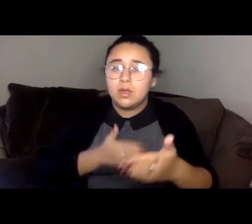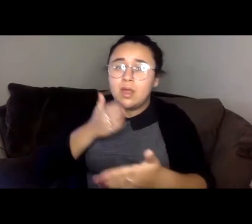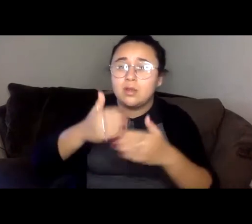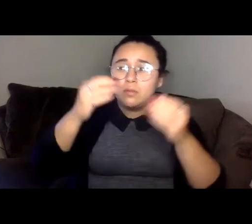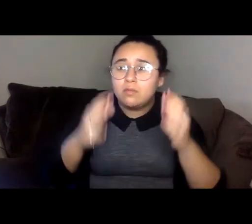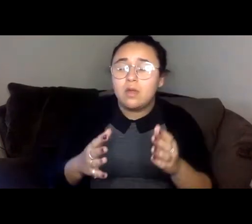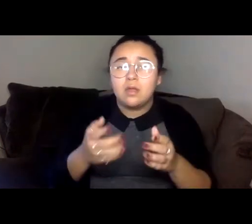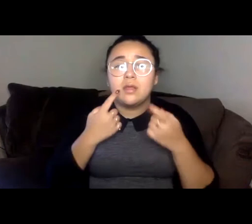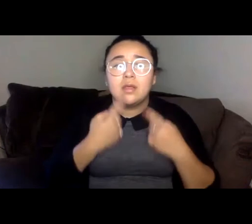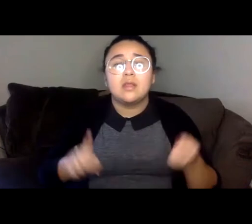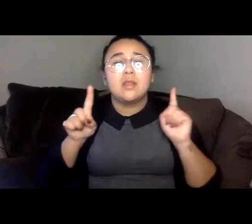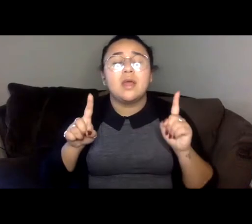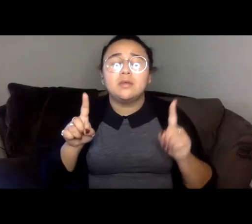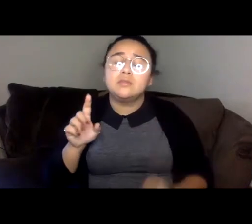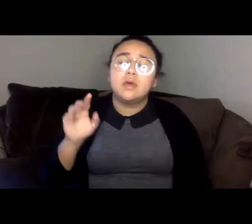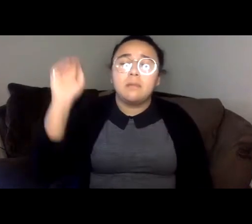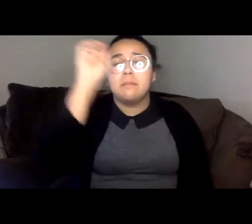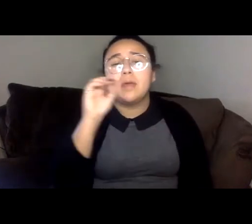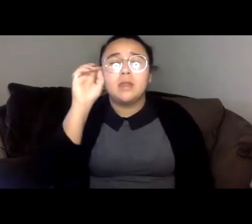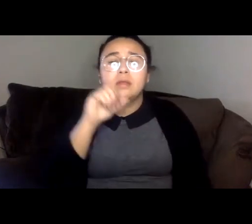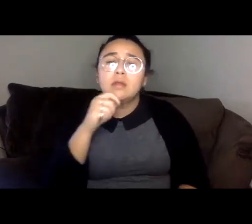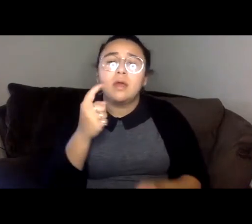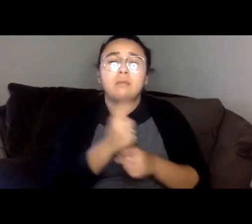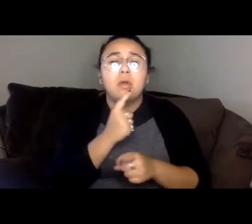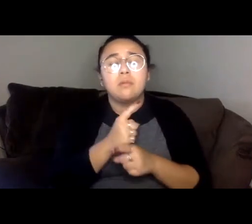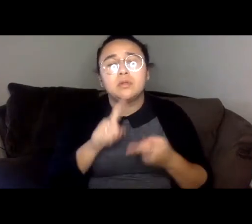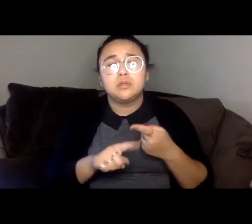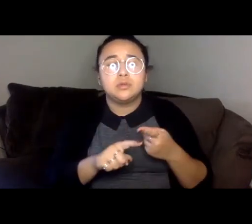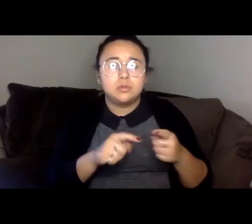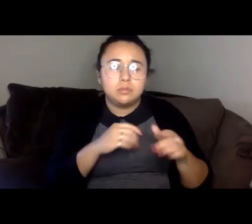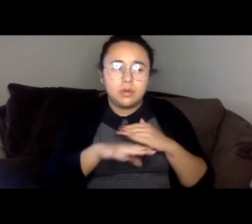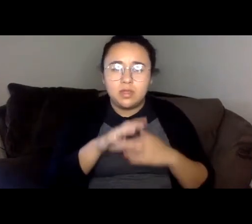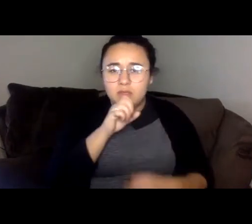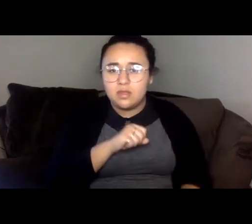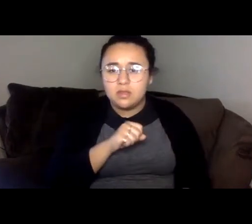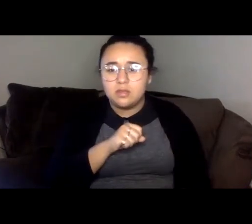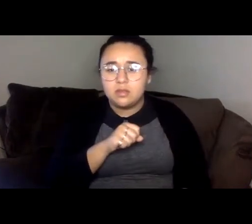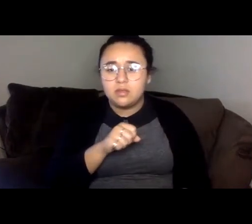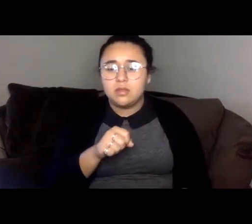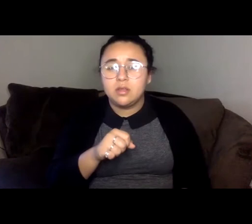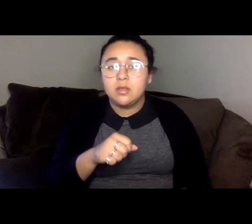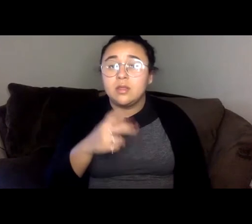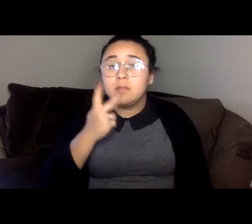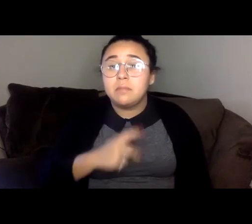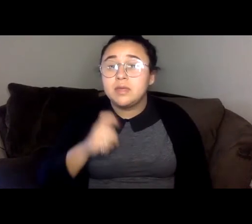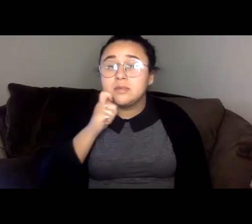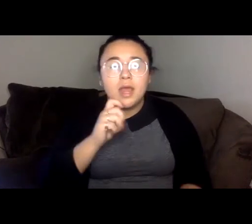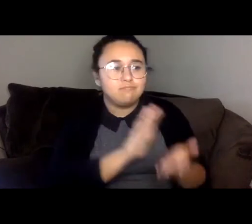and declare a loud opinion and appropriate to your birth and age, these squishy flesh pink skins will applaud you.